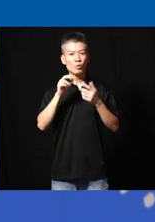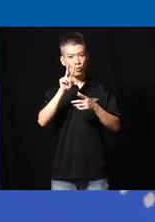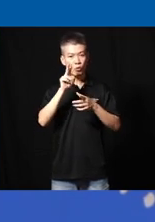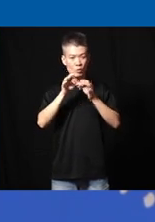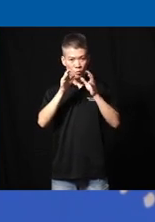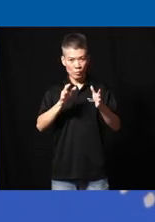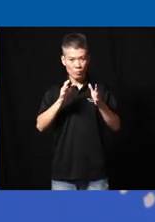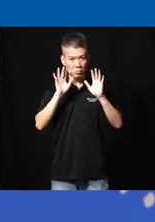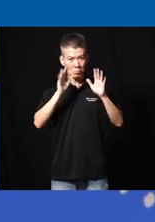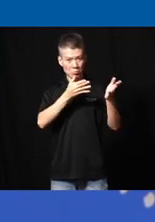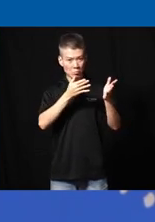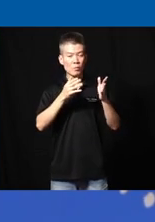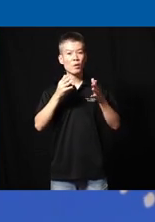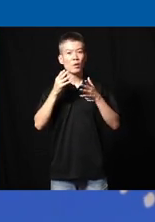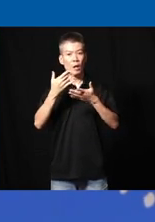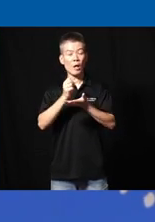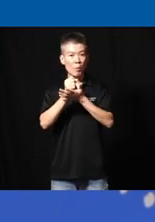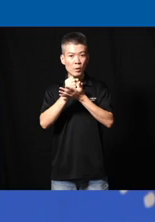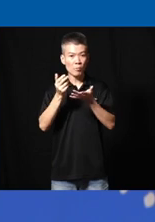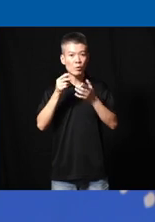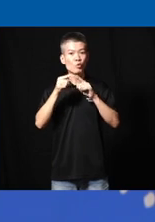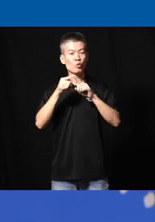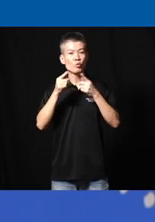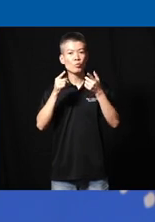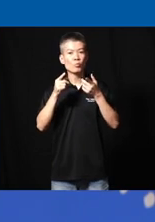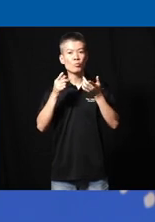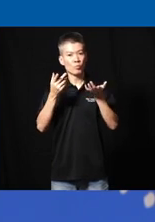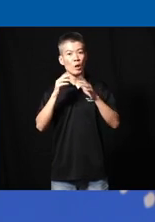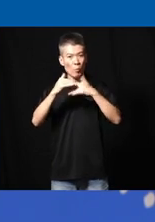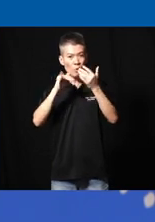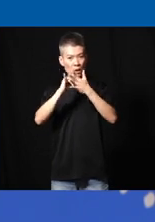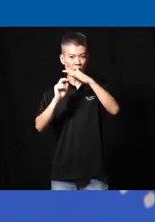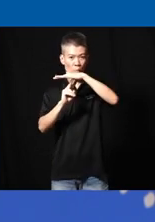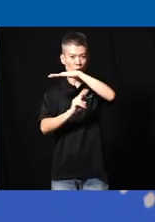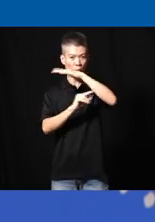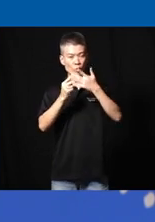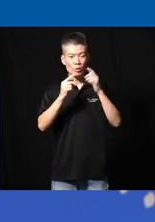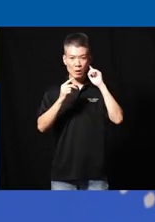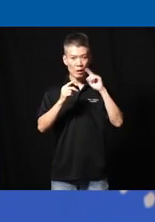langage interpreters uh they are helping to bre to build a bridge between the death community